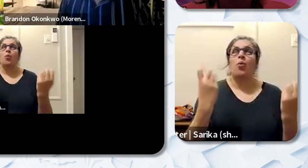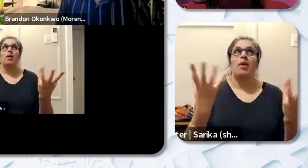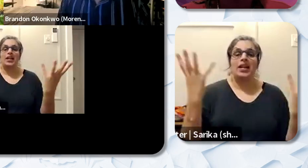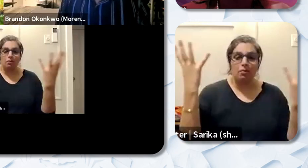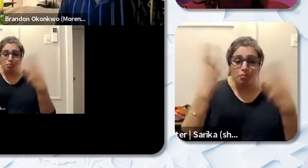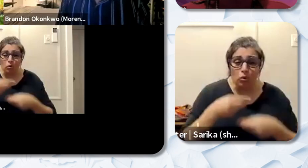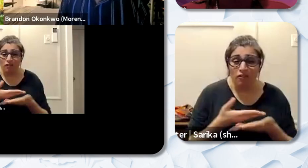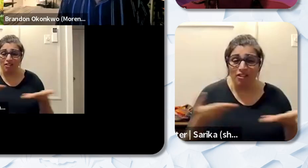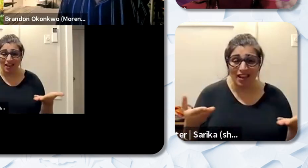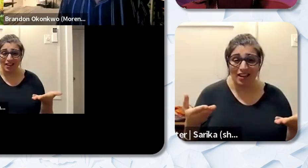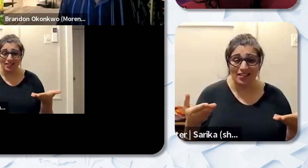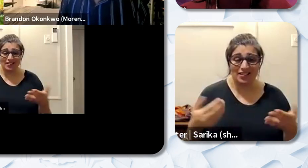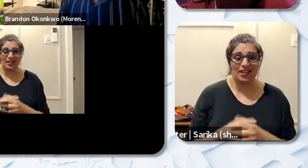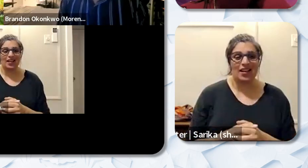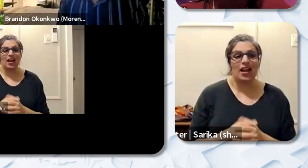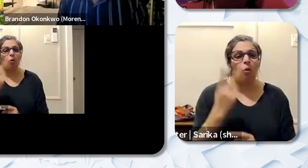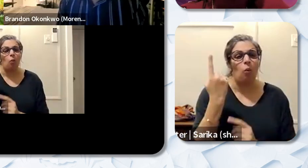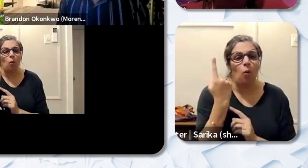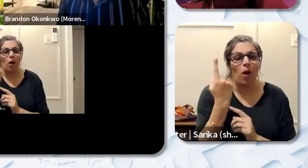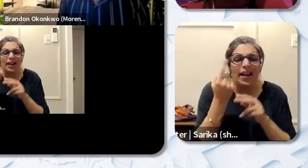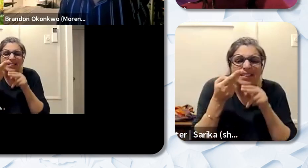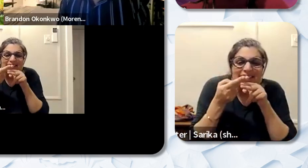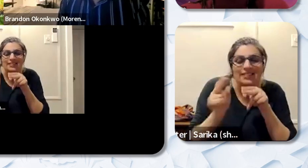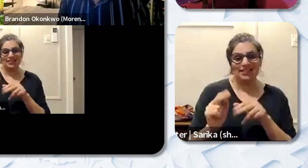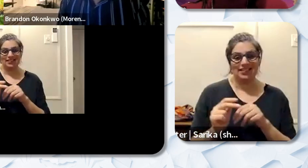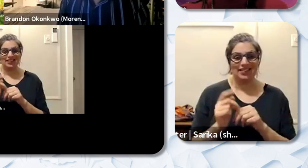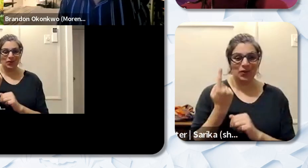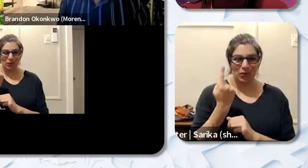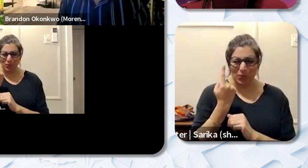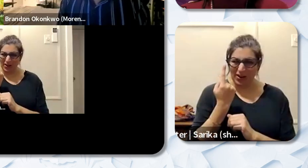were saying. And I just wanna take one quick moment Valentina. Let me just highlight a couple